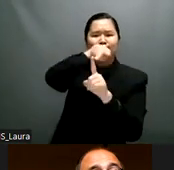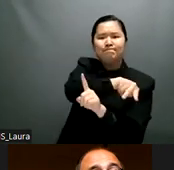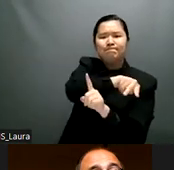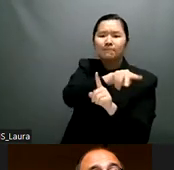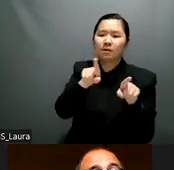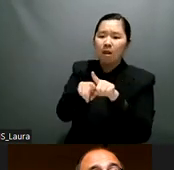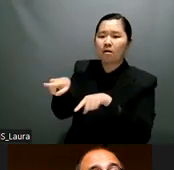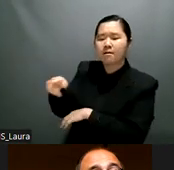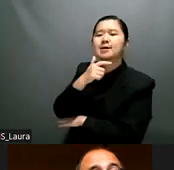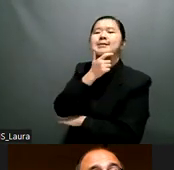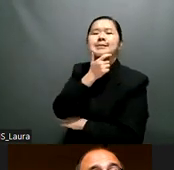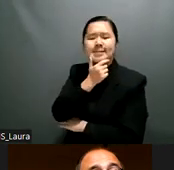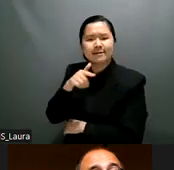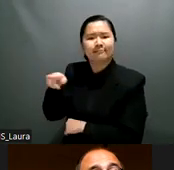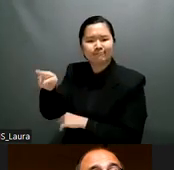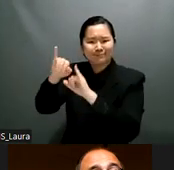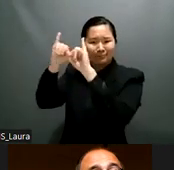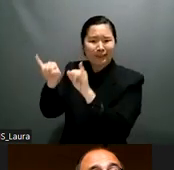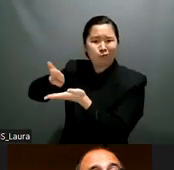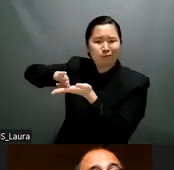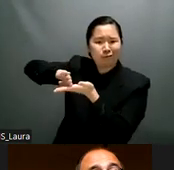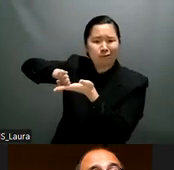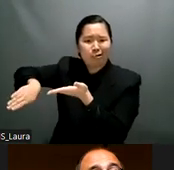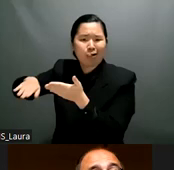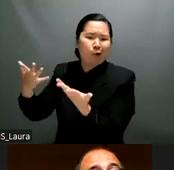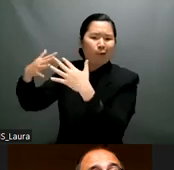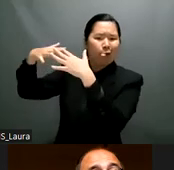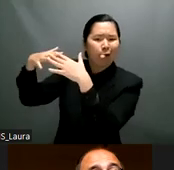these two institutions conducted investigation into social care institutions and made their